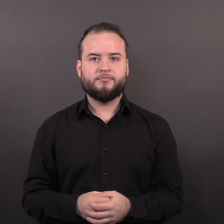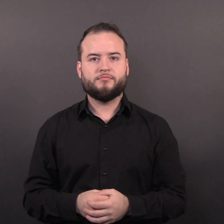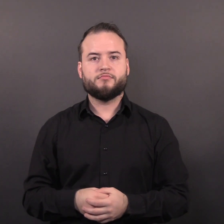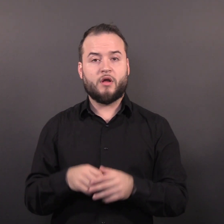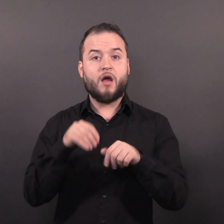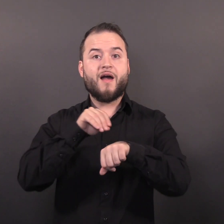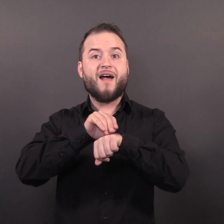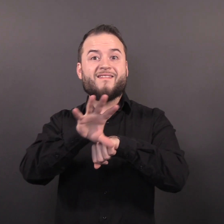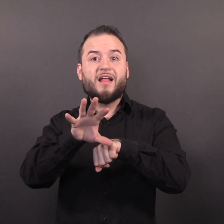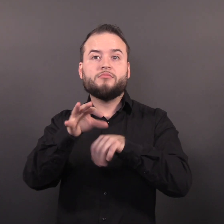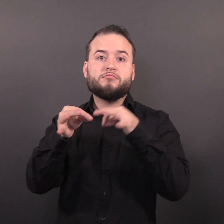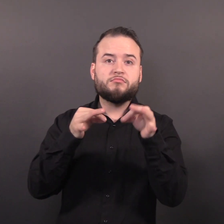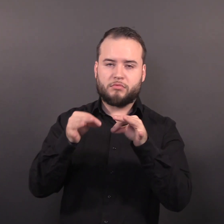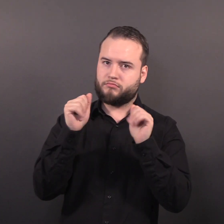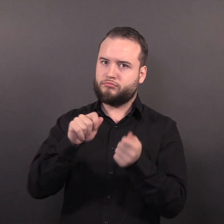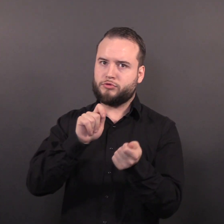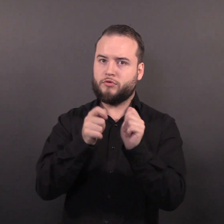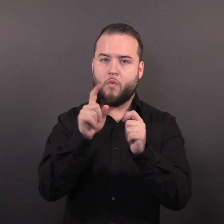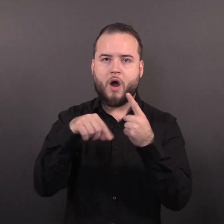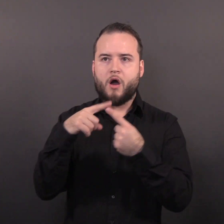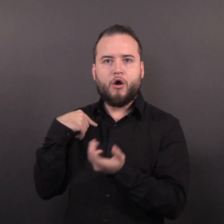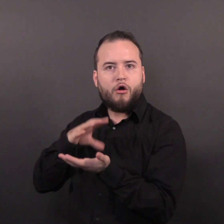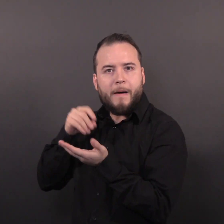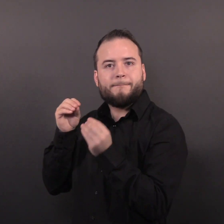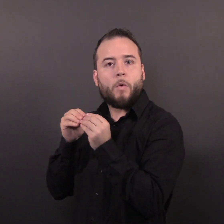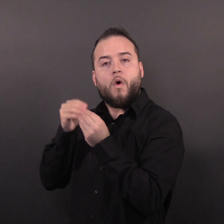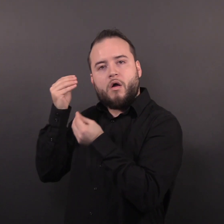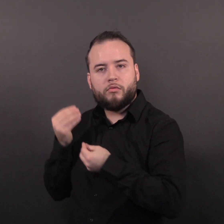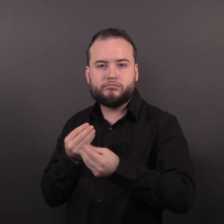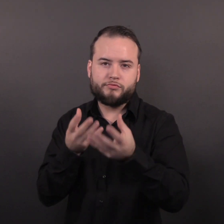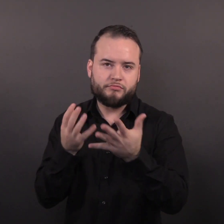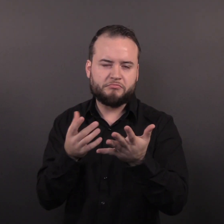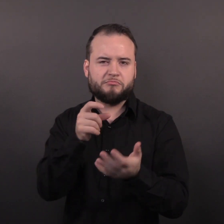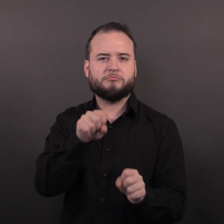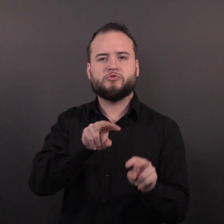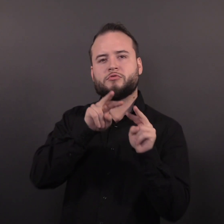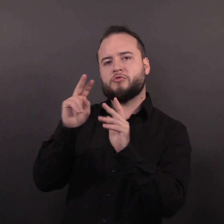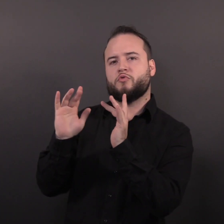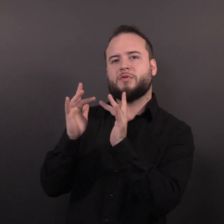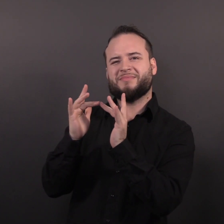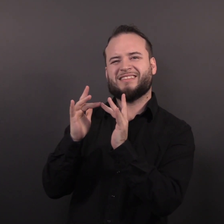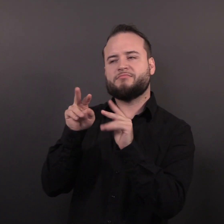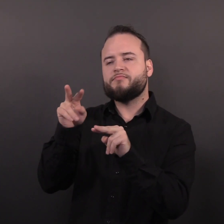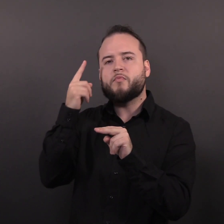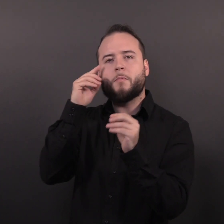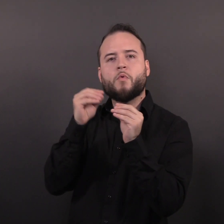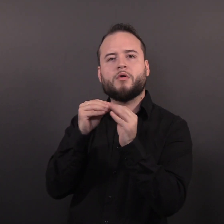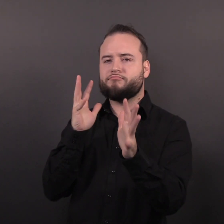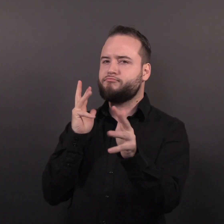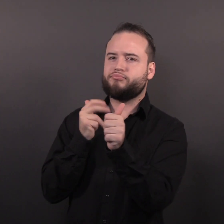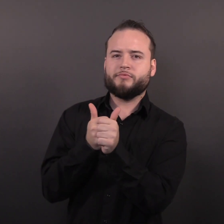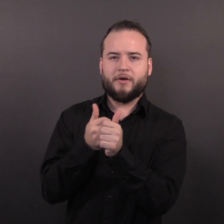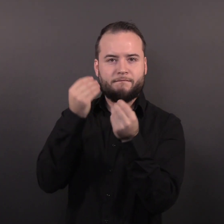Advice may change as we learn more. Check who.int for the most up to date information.